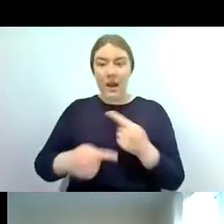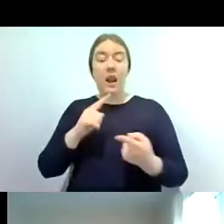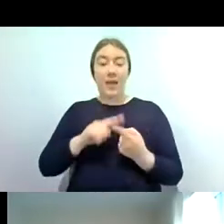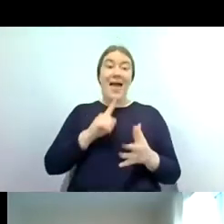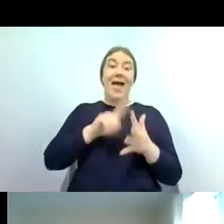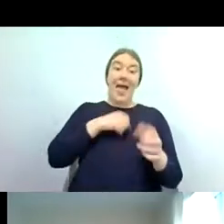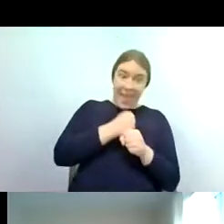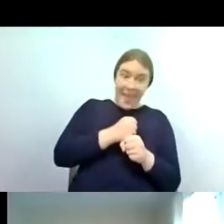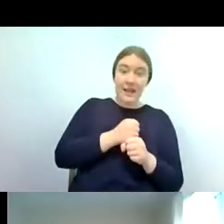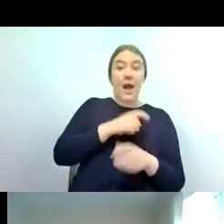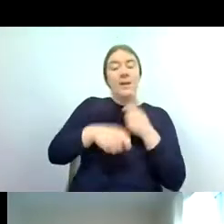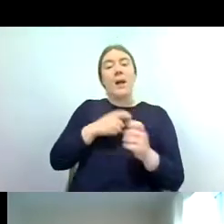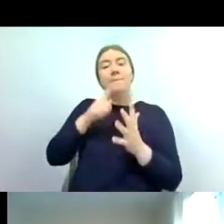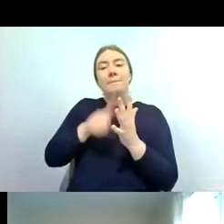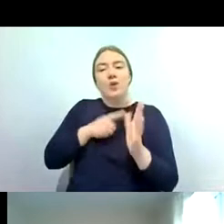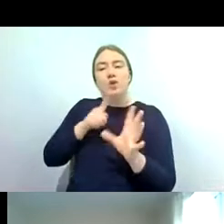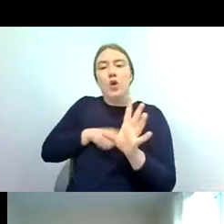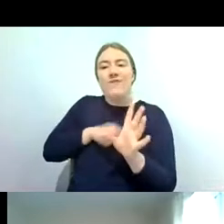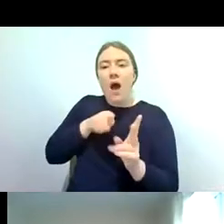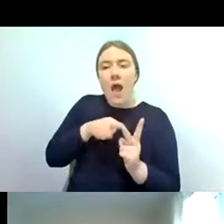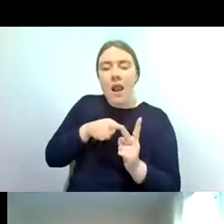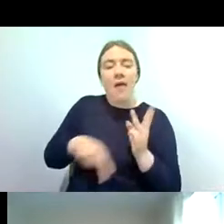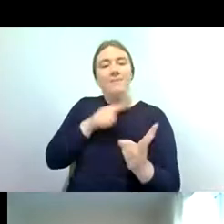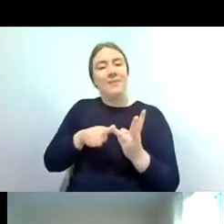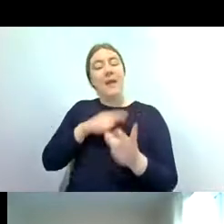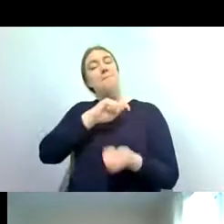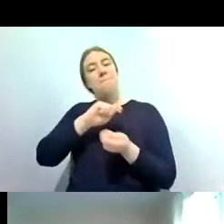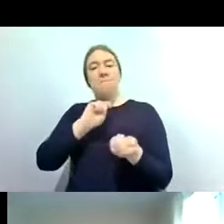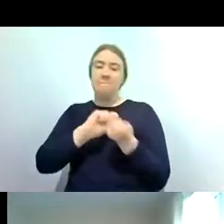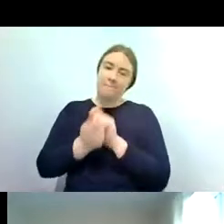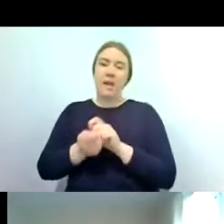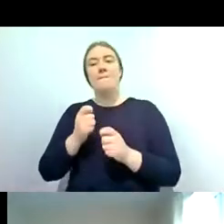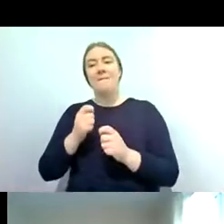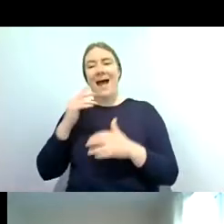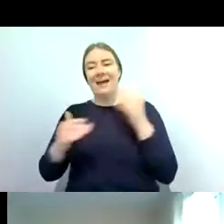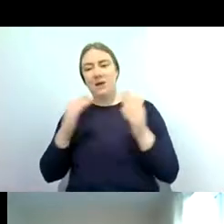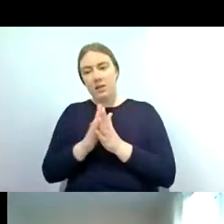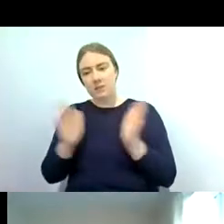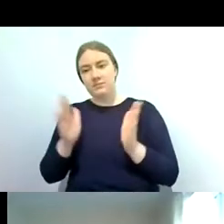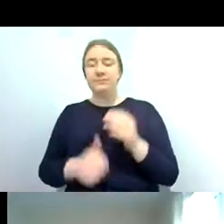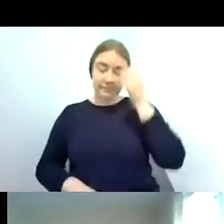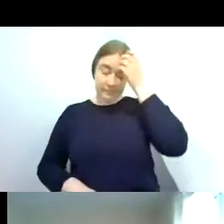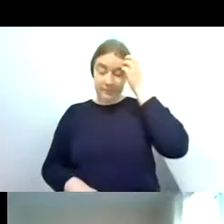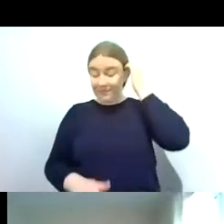these juveniles grow and then eventually uh they become adult the idea on a gammarus shrimp is